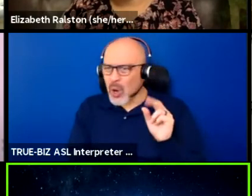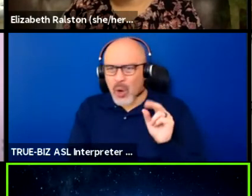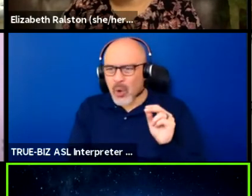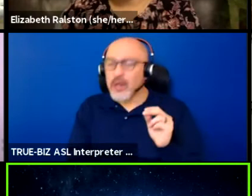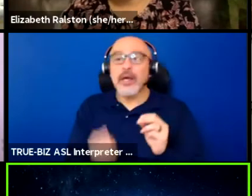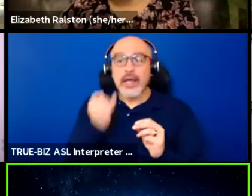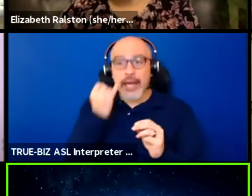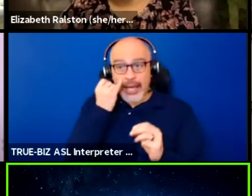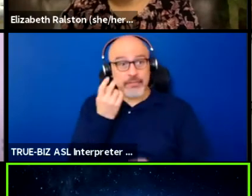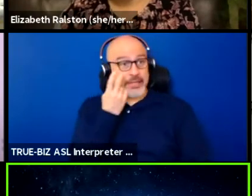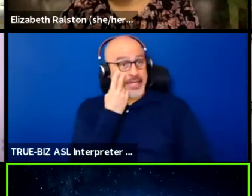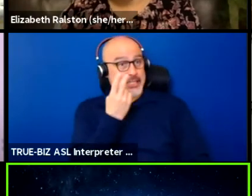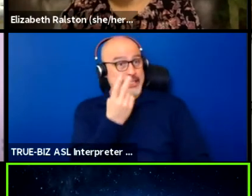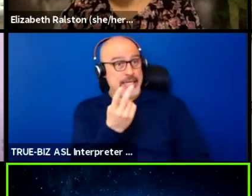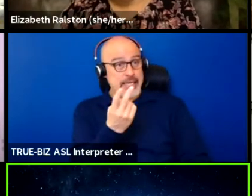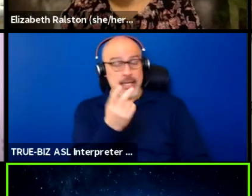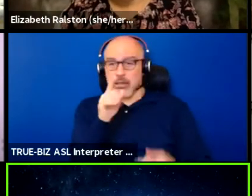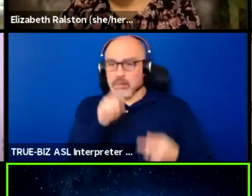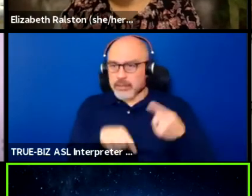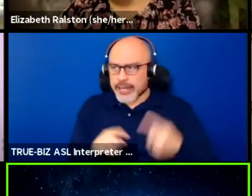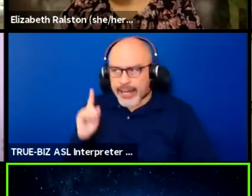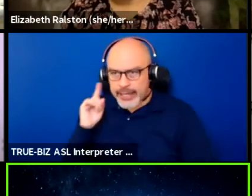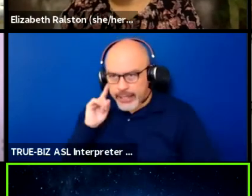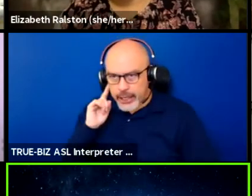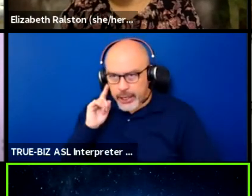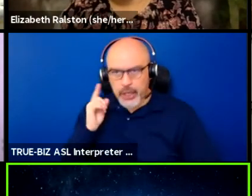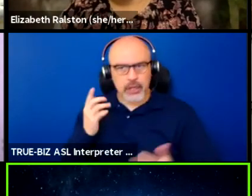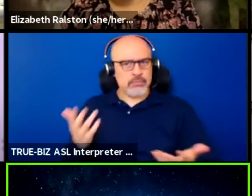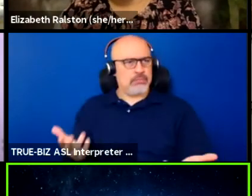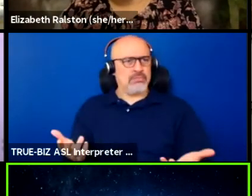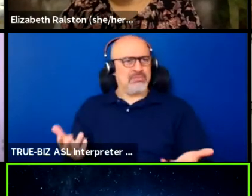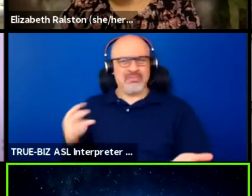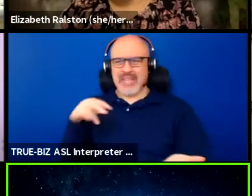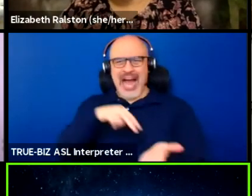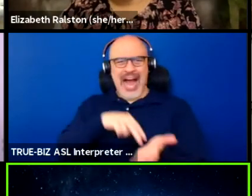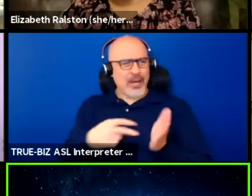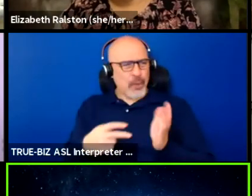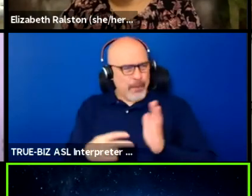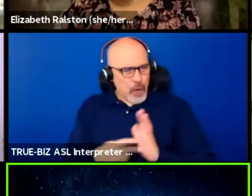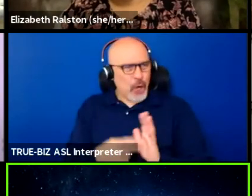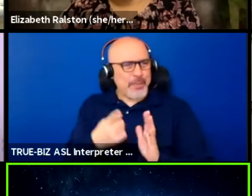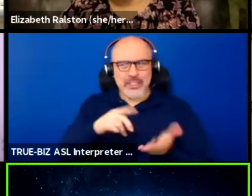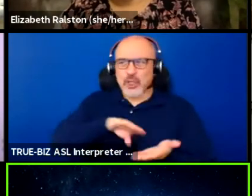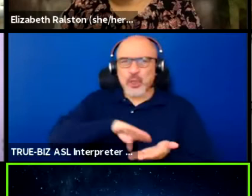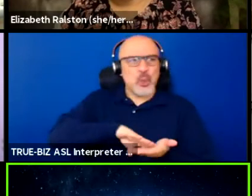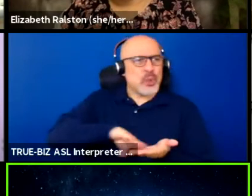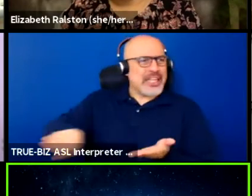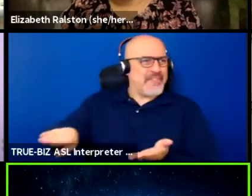and they can't hear, then it's just like, you are intentionally leaving out an entire population